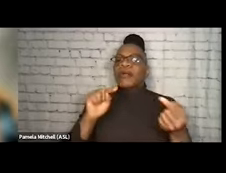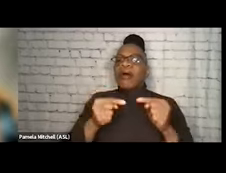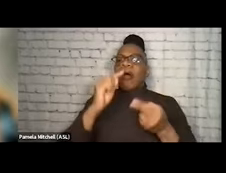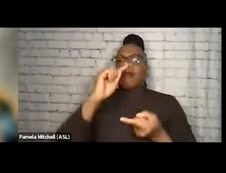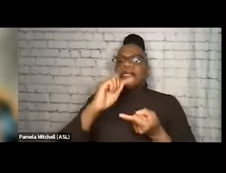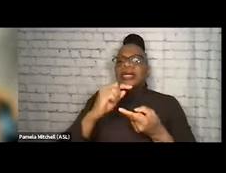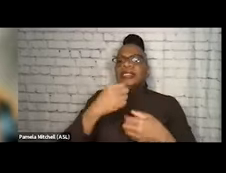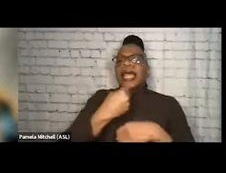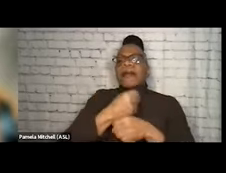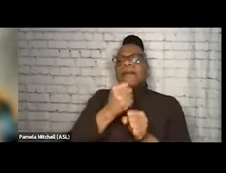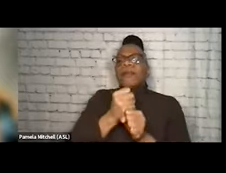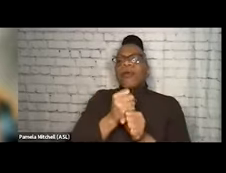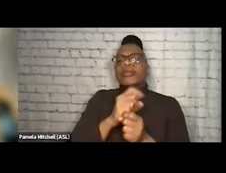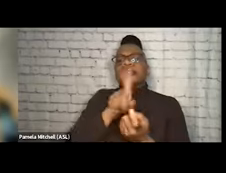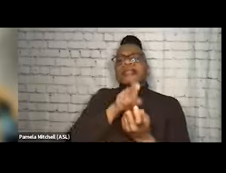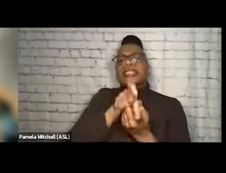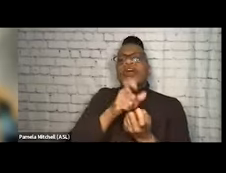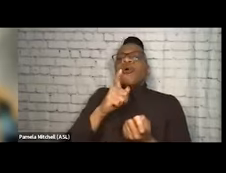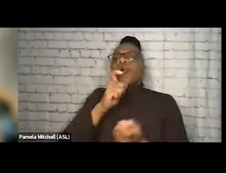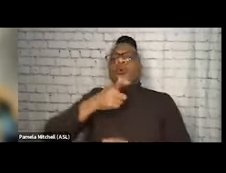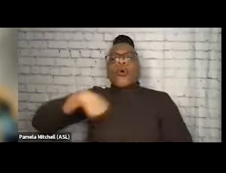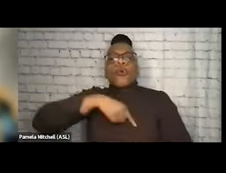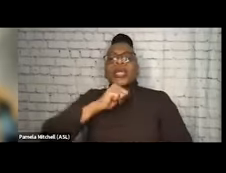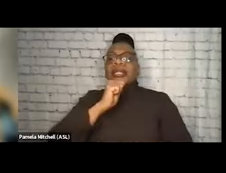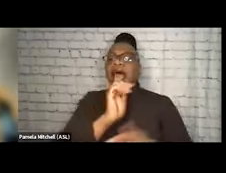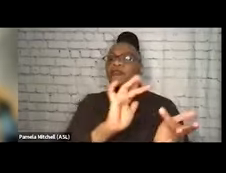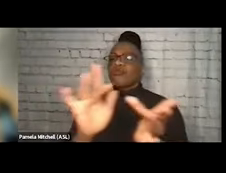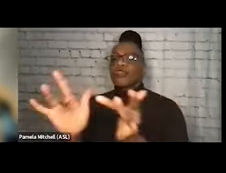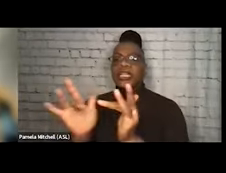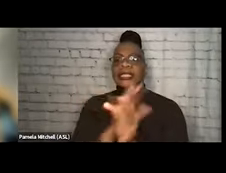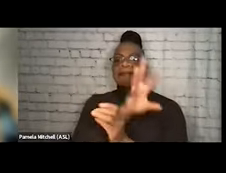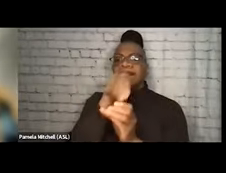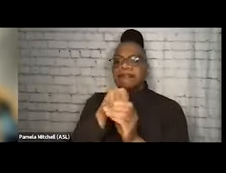who we aren't reaching in that world, what people need,